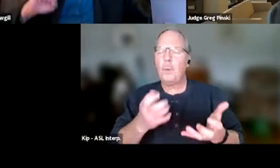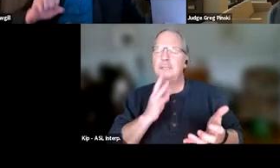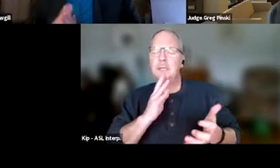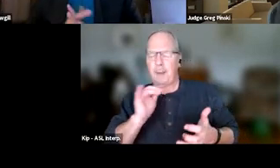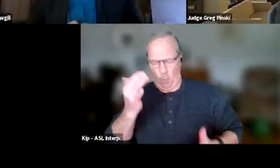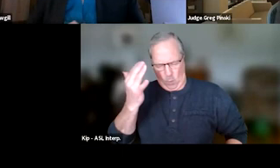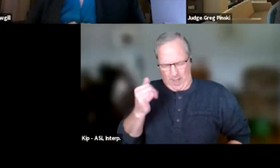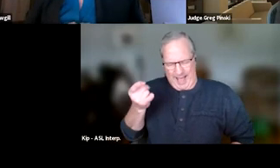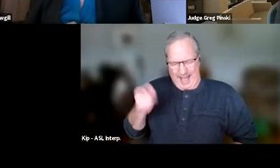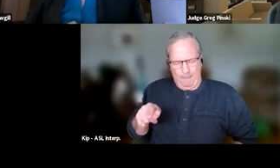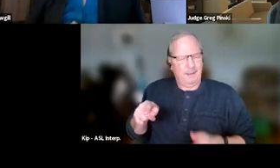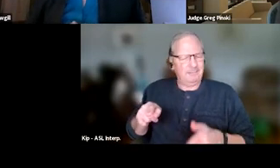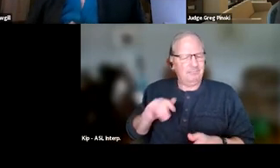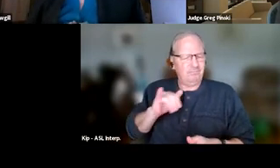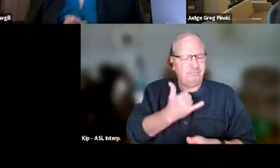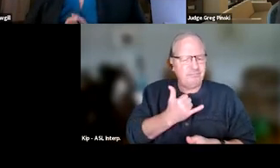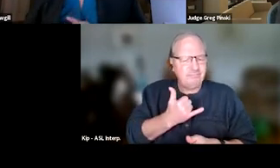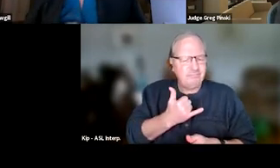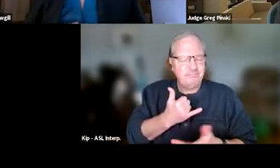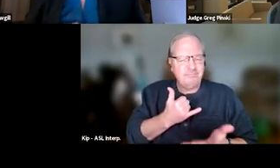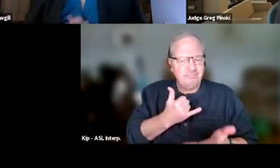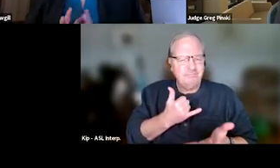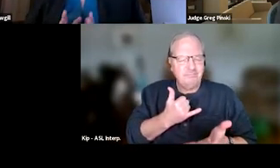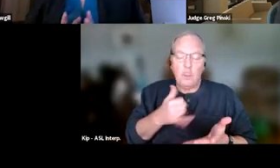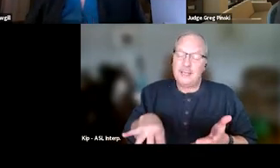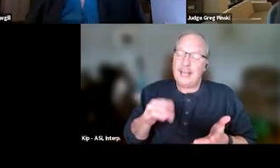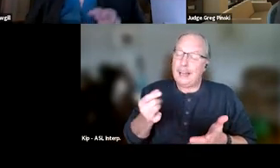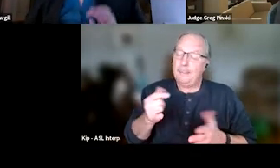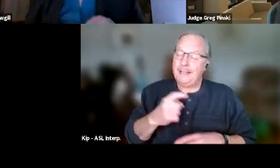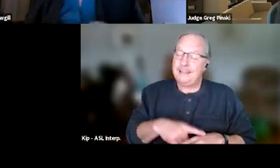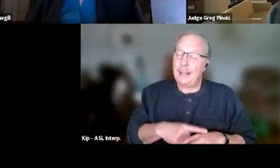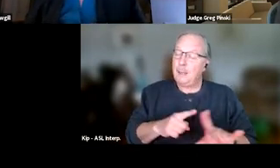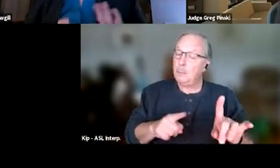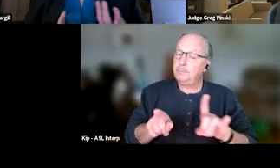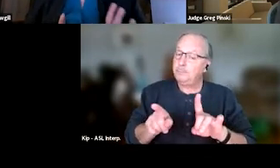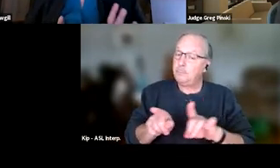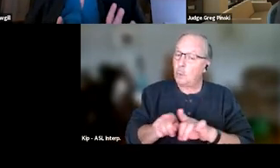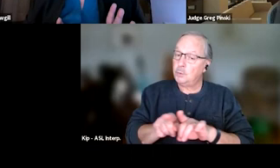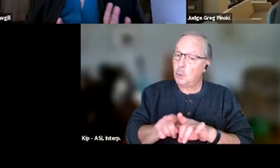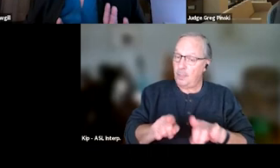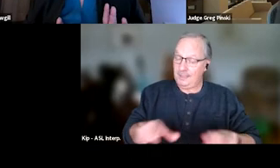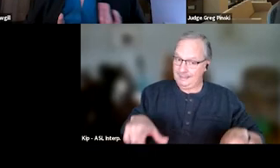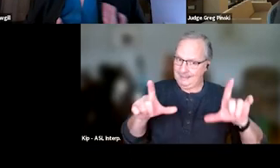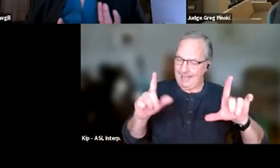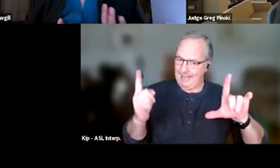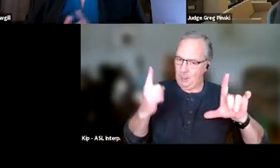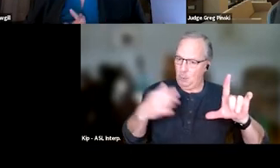So this is something I like to spend some, just a little bit of time with. And by the way, this slide alone, we have an hour presentation on,